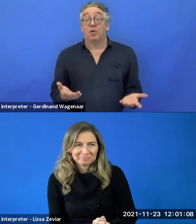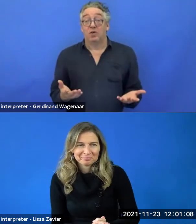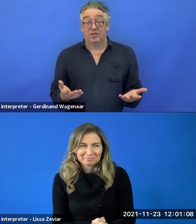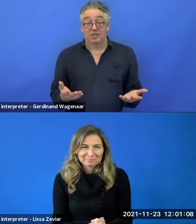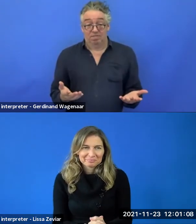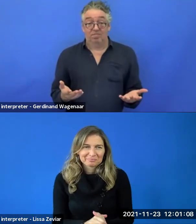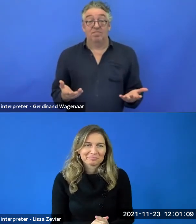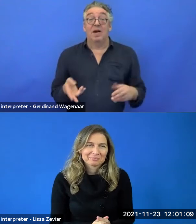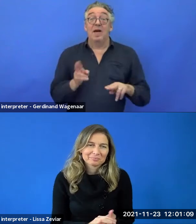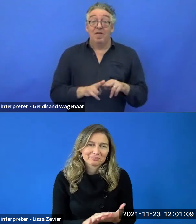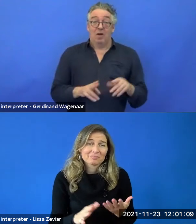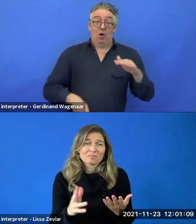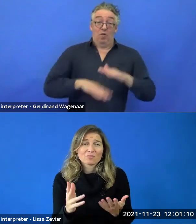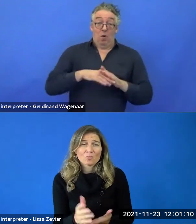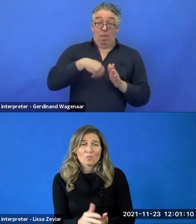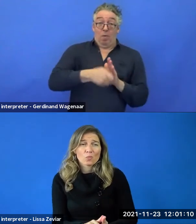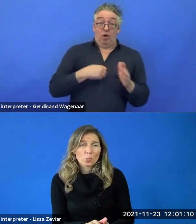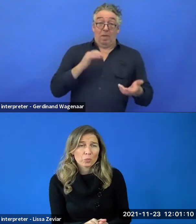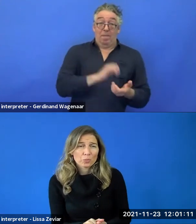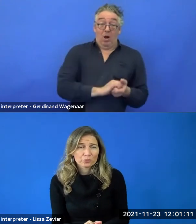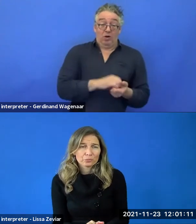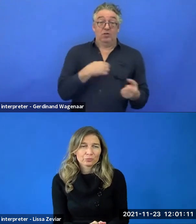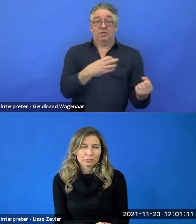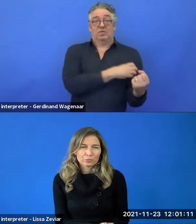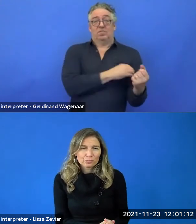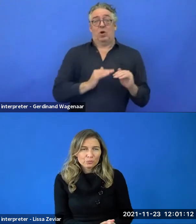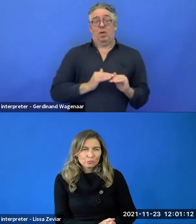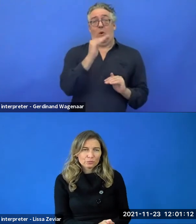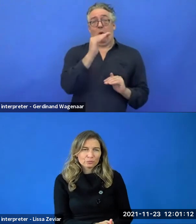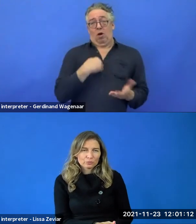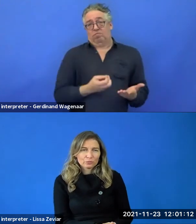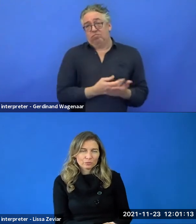in the creation of deliverables and all the processes.